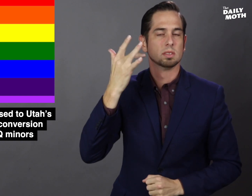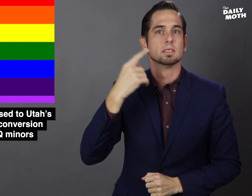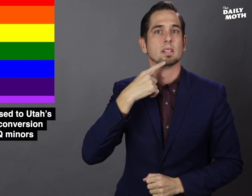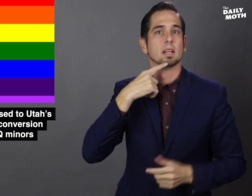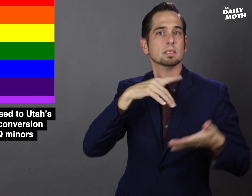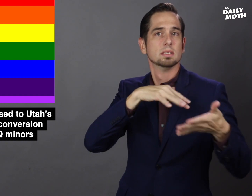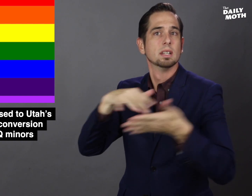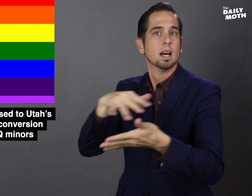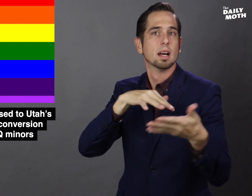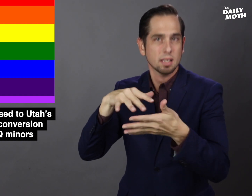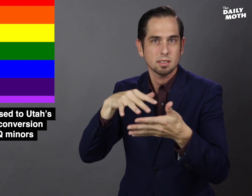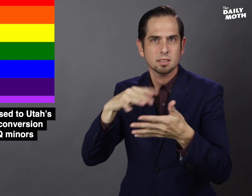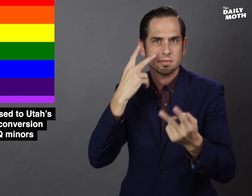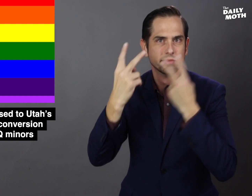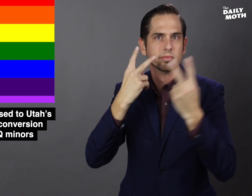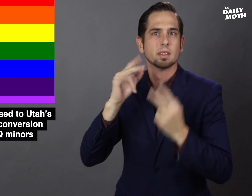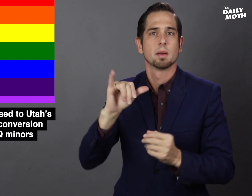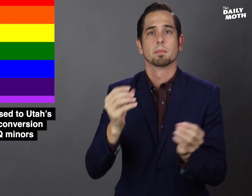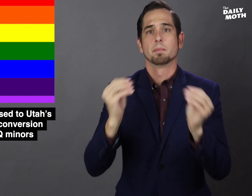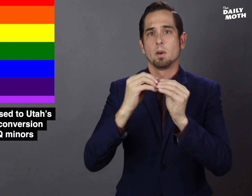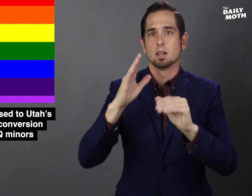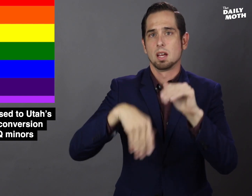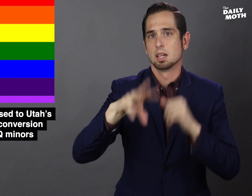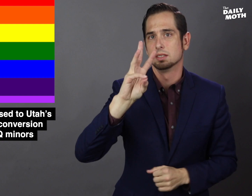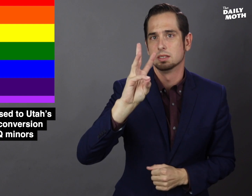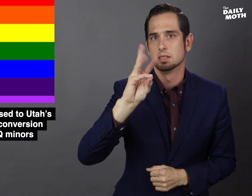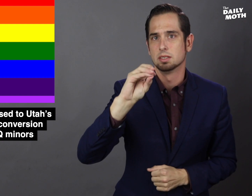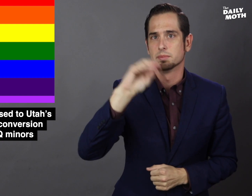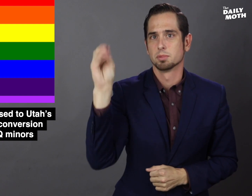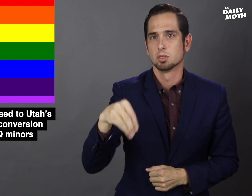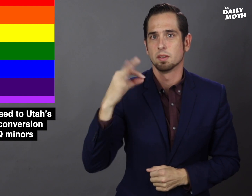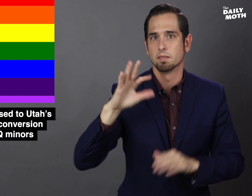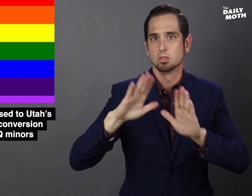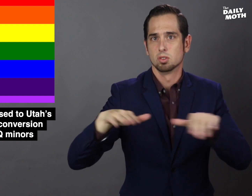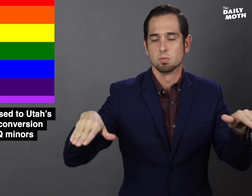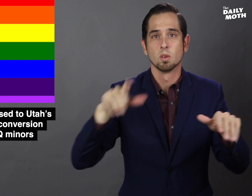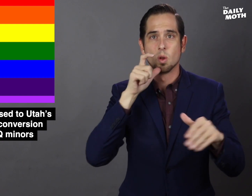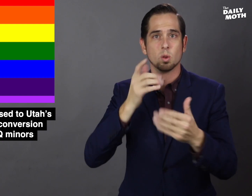because studies have found that more than 60% of children